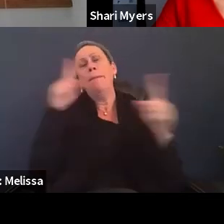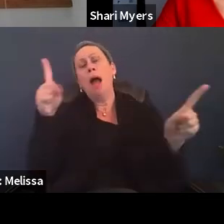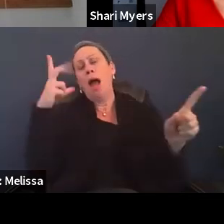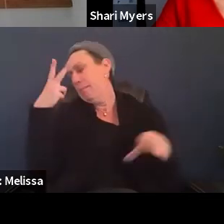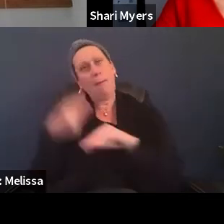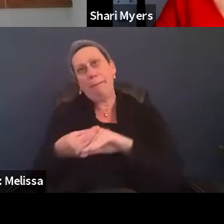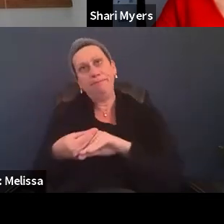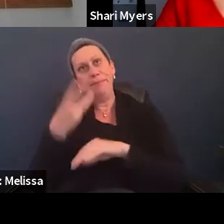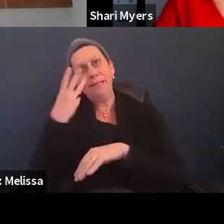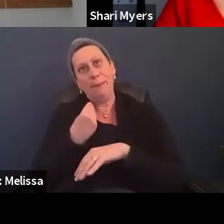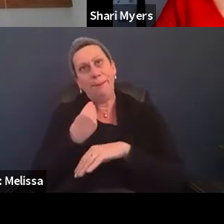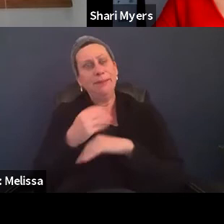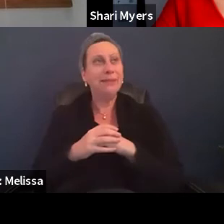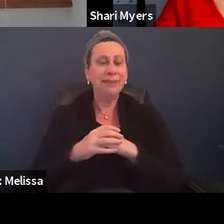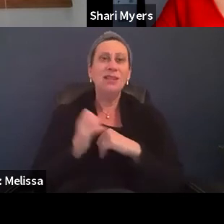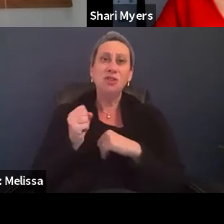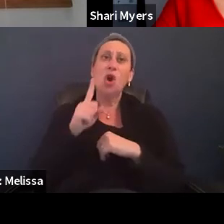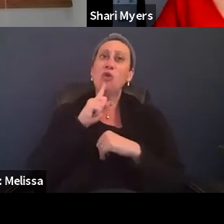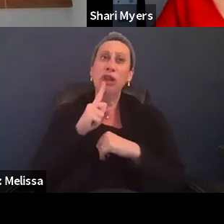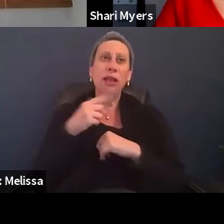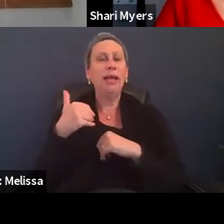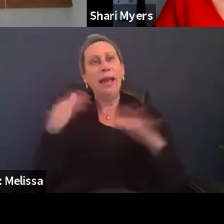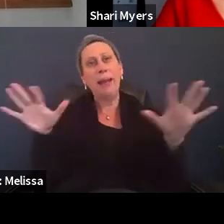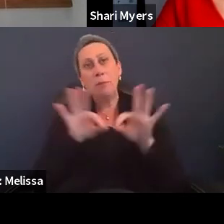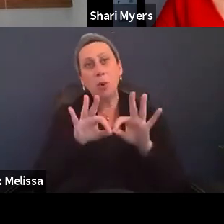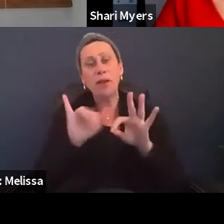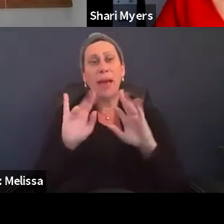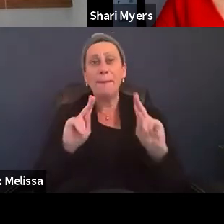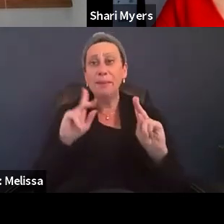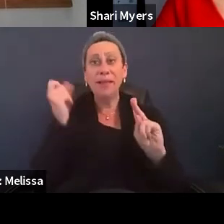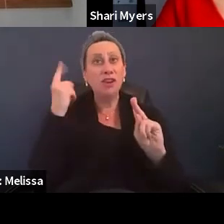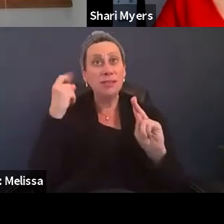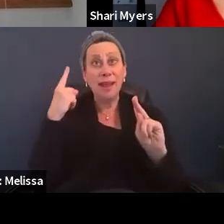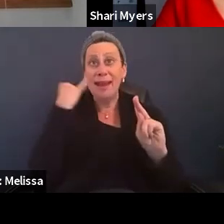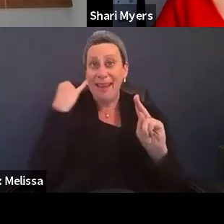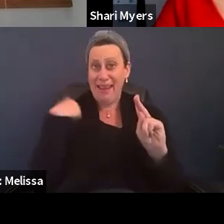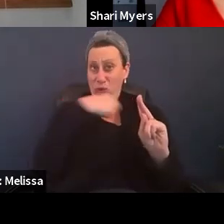So it really is important that people understand that if we haven't asked you